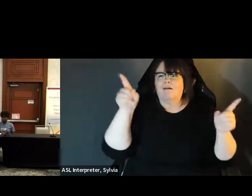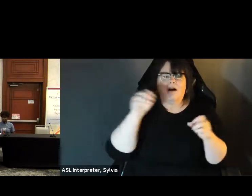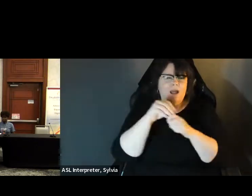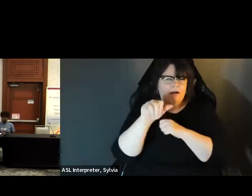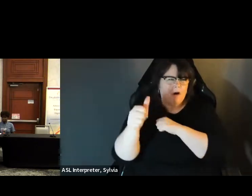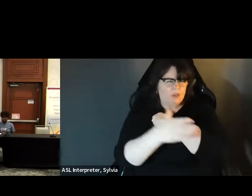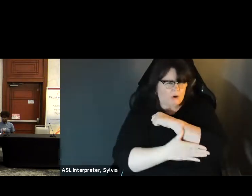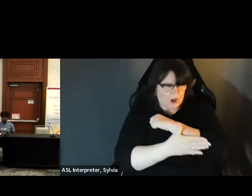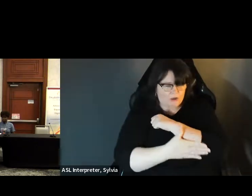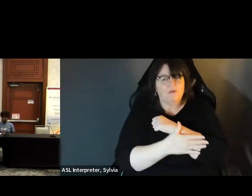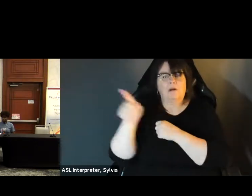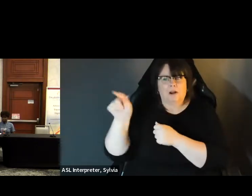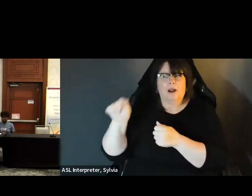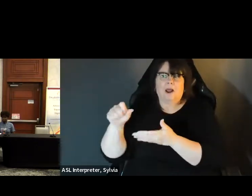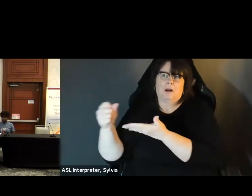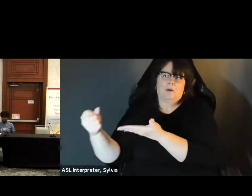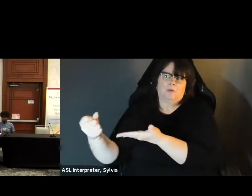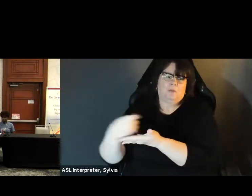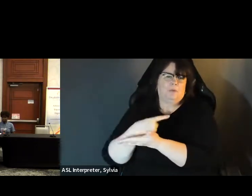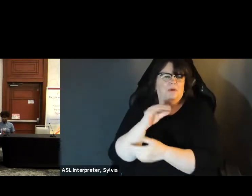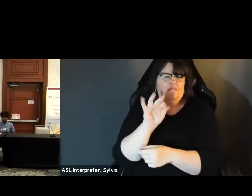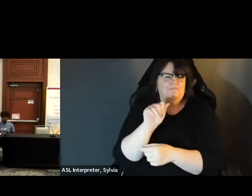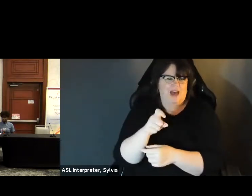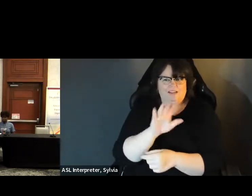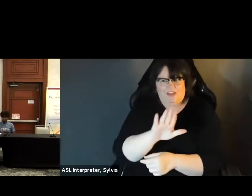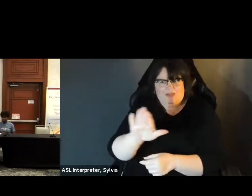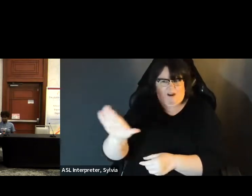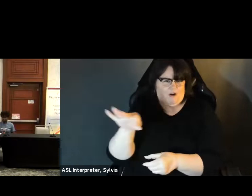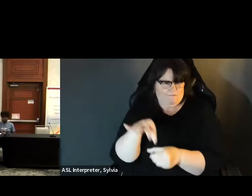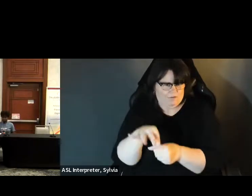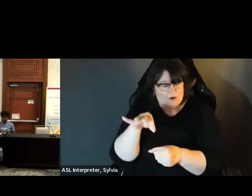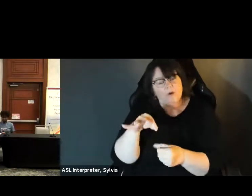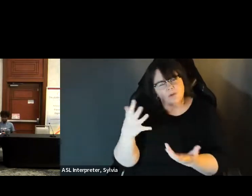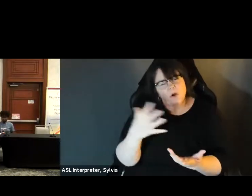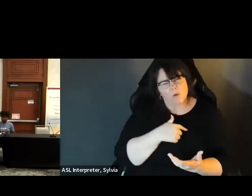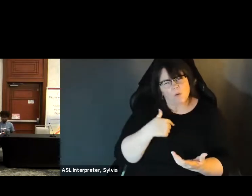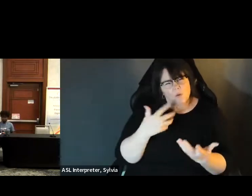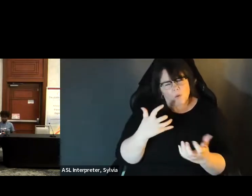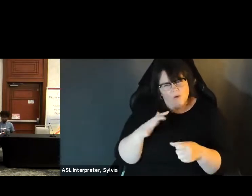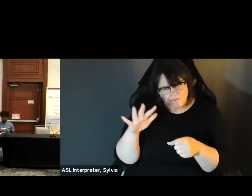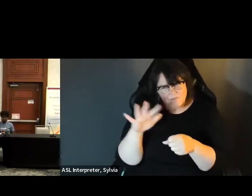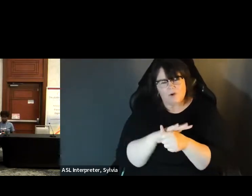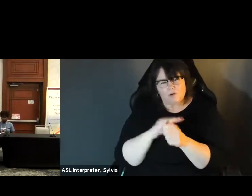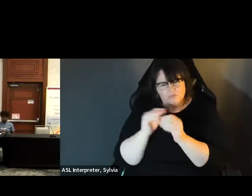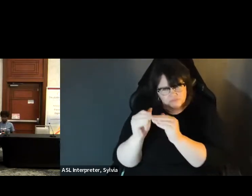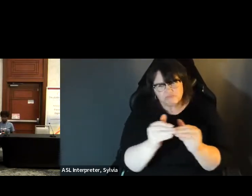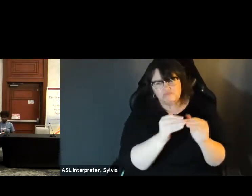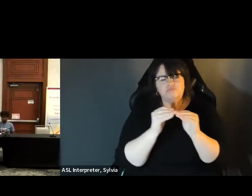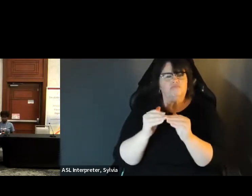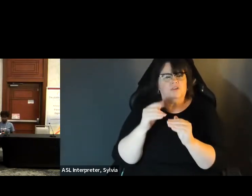in the form of a fax machine. But They offer like electronic return. And as an important talking point in Florida, electronic return is already happening for military and overseas If it's in the form of a fax machine, And And so I think we can all do better than that working collectively, to make sure that full and equal access to voting is we can all do better than that working collectively to make sure that for an equal access to voting is a reality